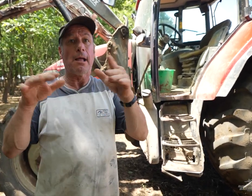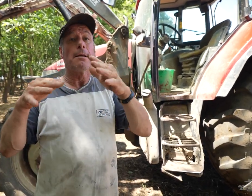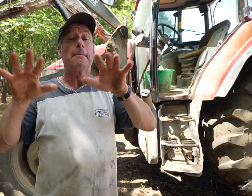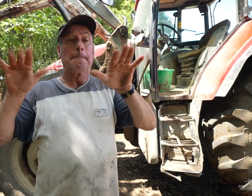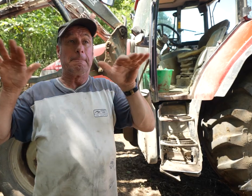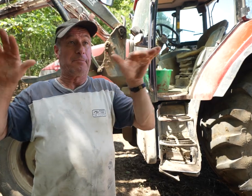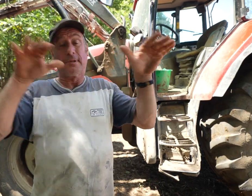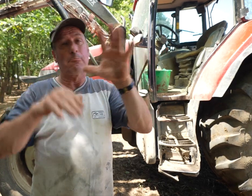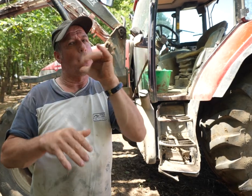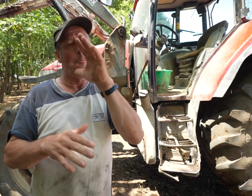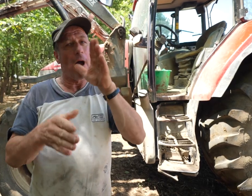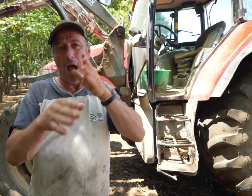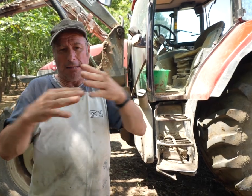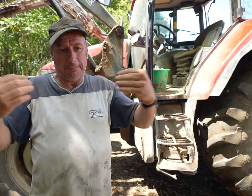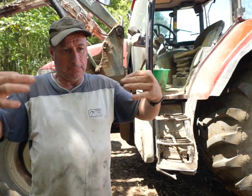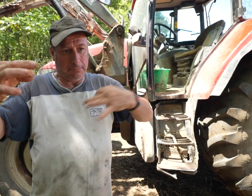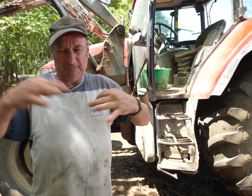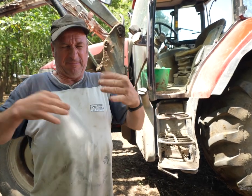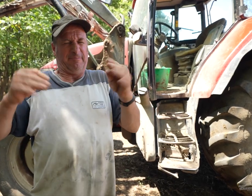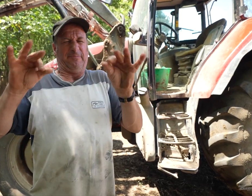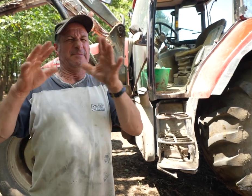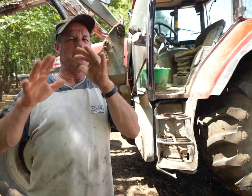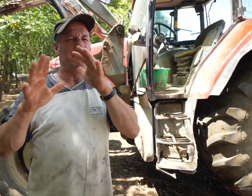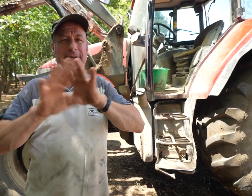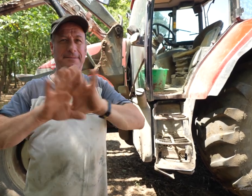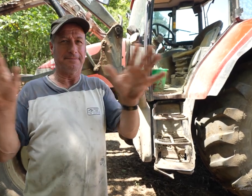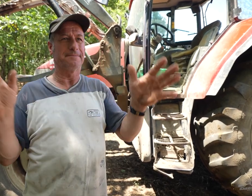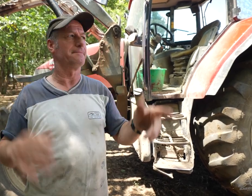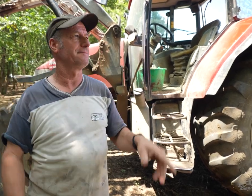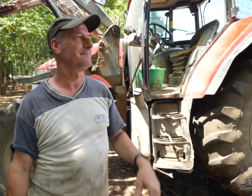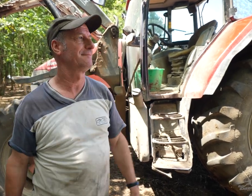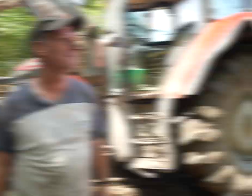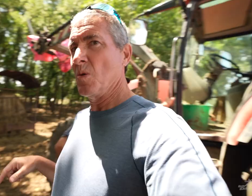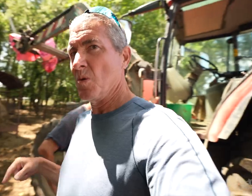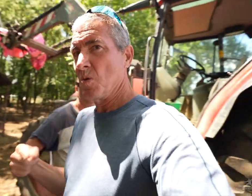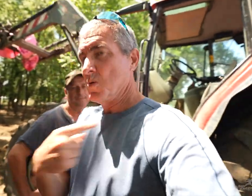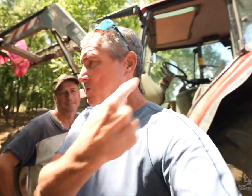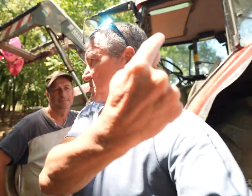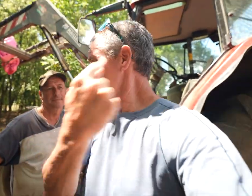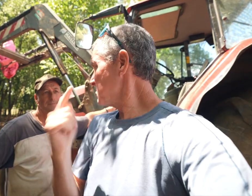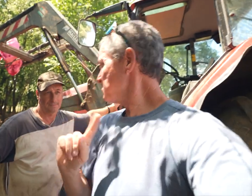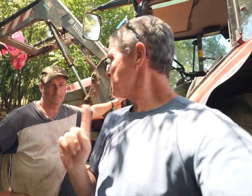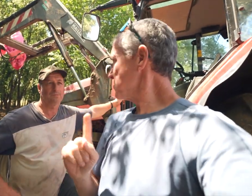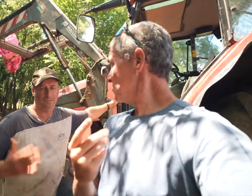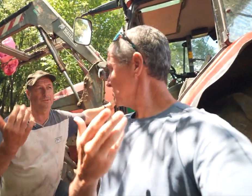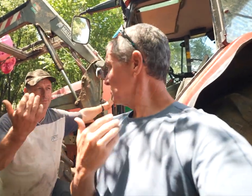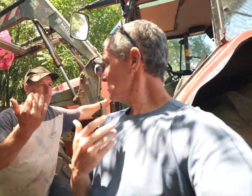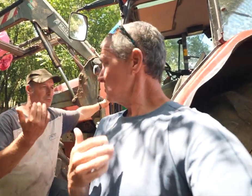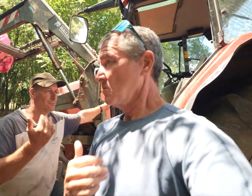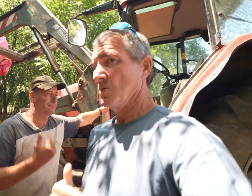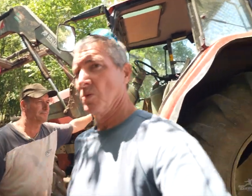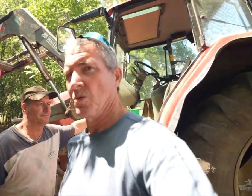the flies won’t like the taste of dirt. They’re coming. Is that OK? Yeah, they’re coming.